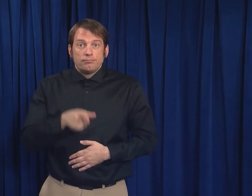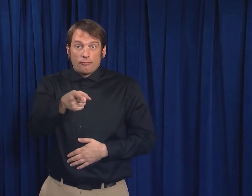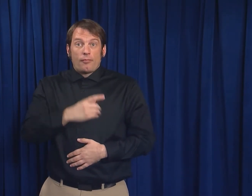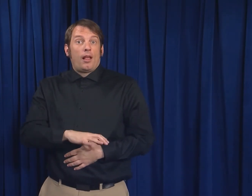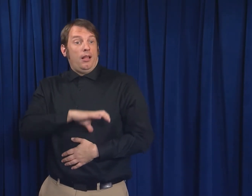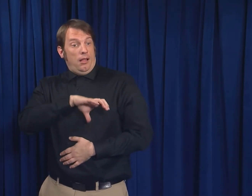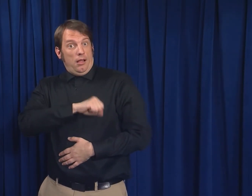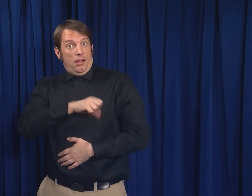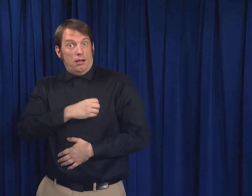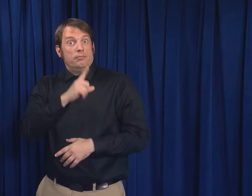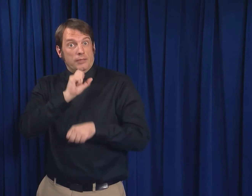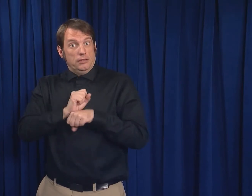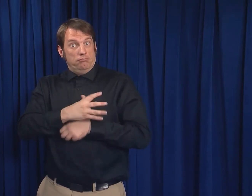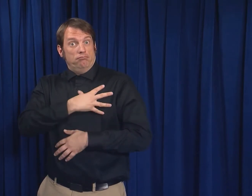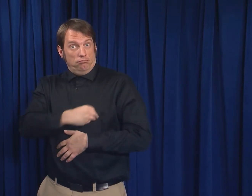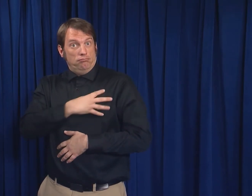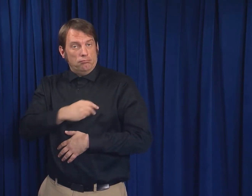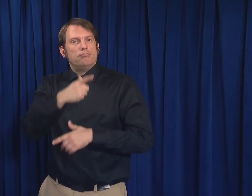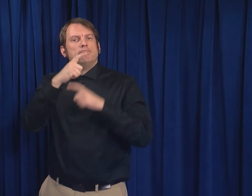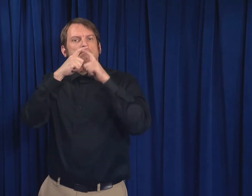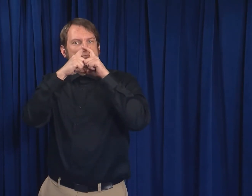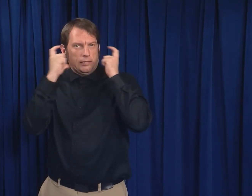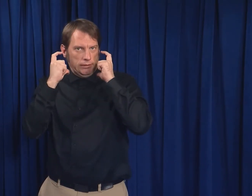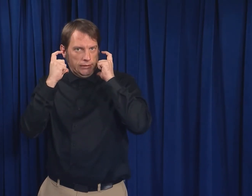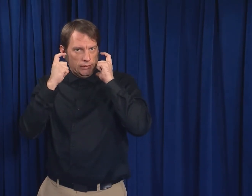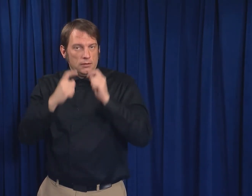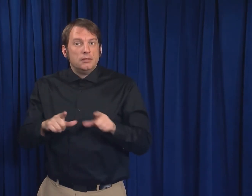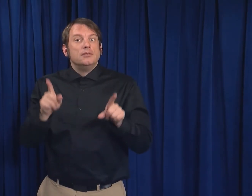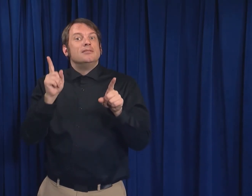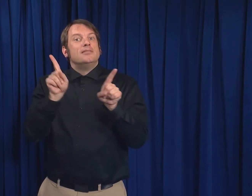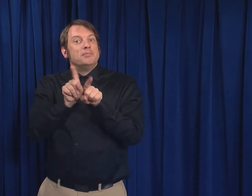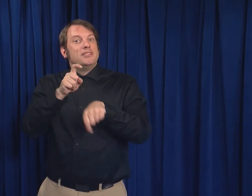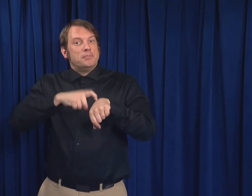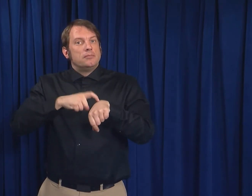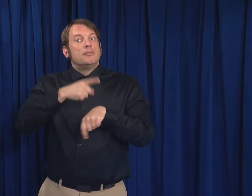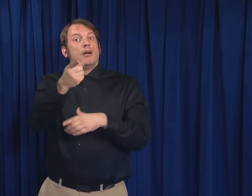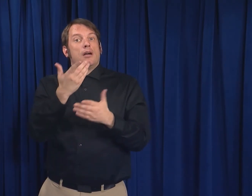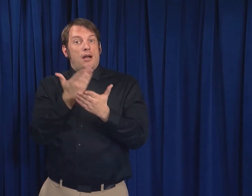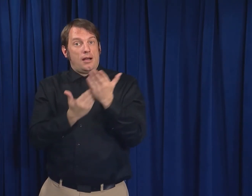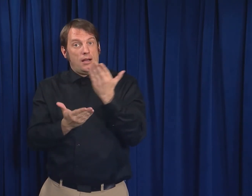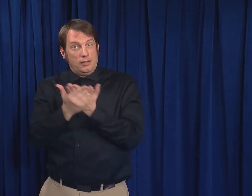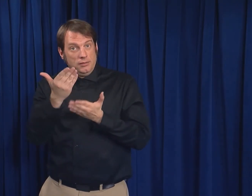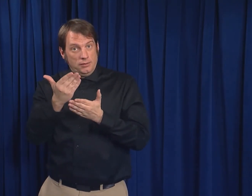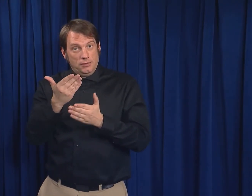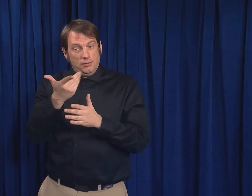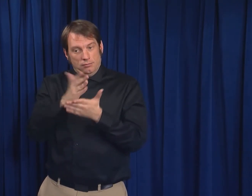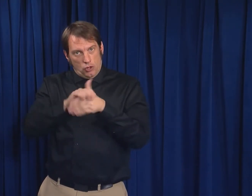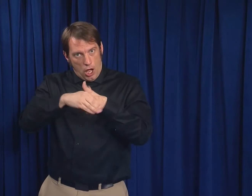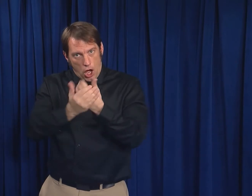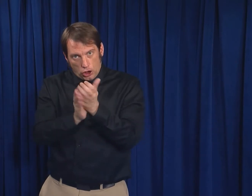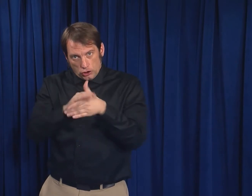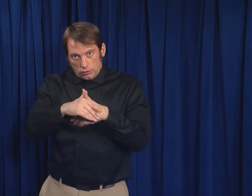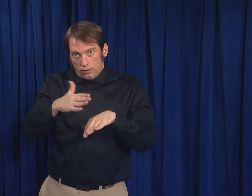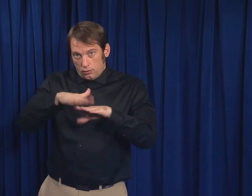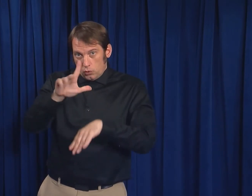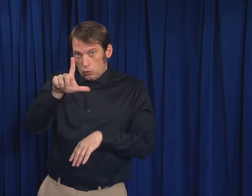Wear a mask when using the breast pump and wash your hands with soap and water for at least 20 seconds